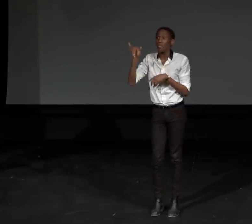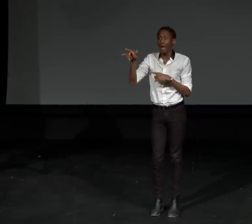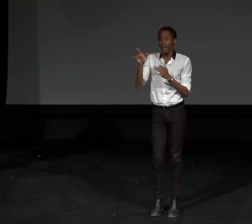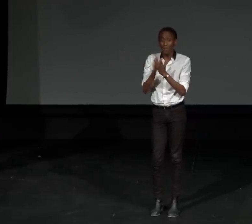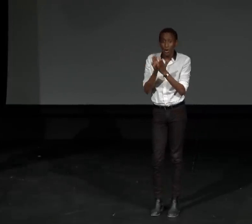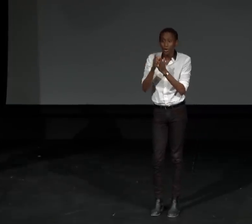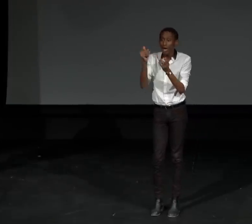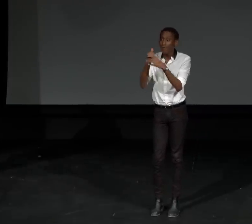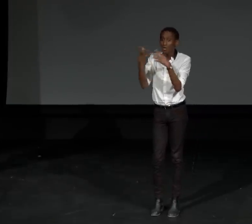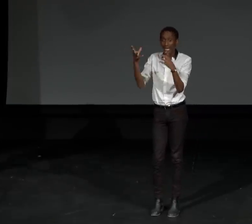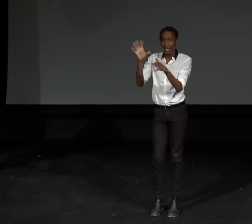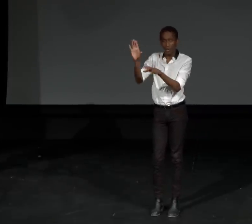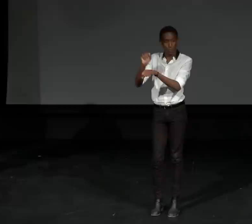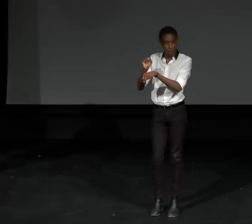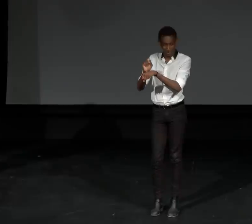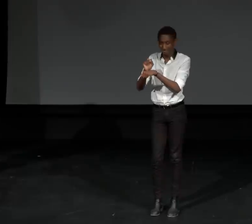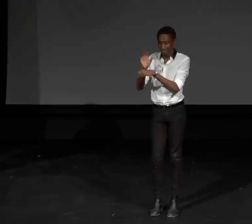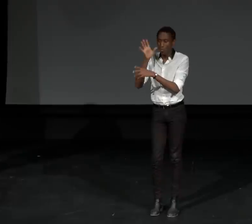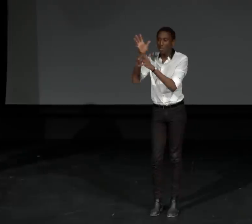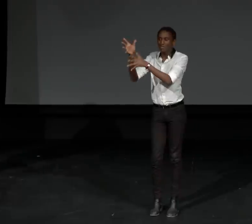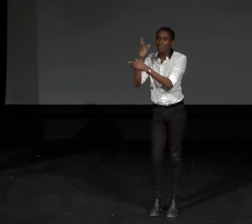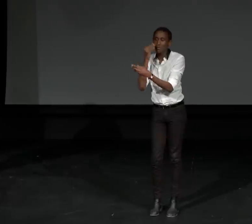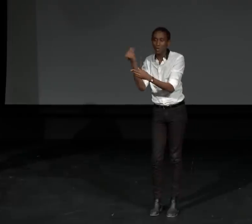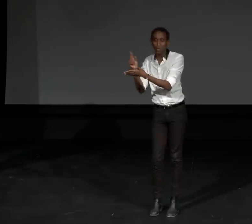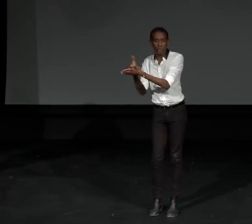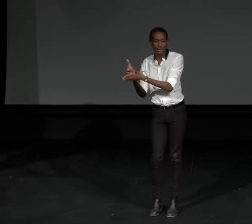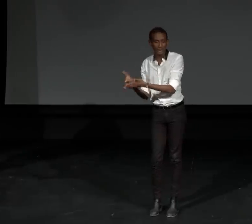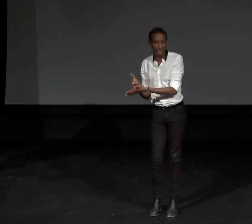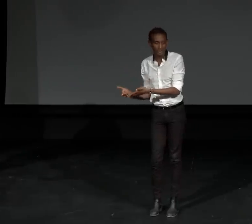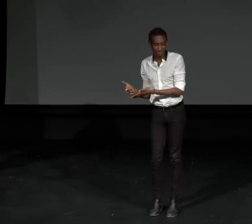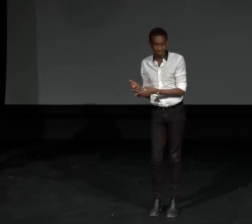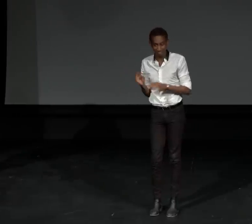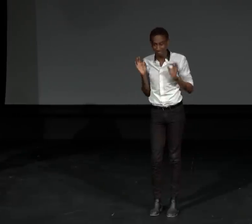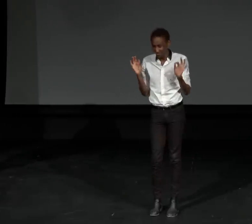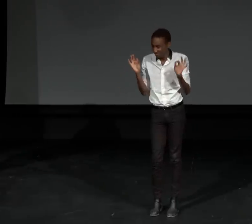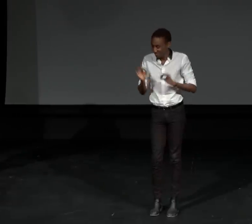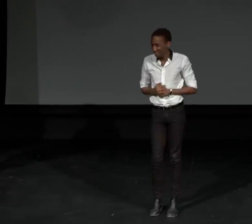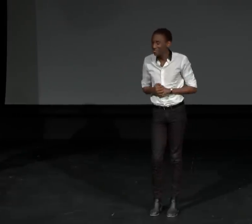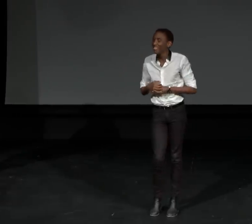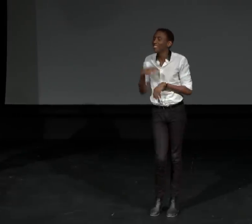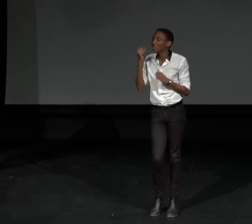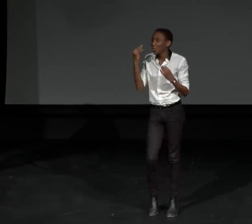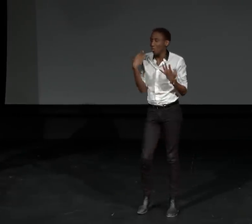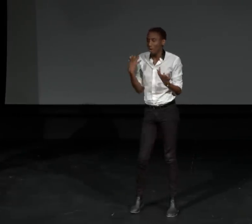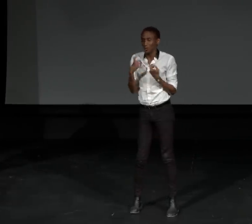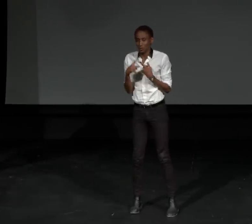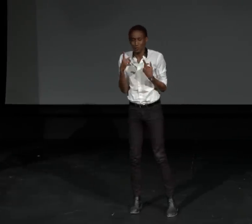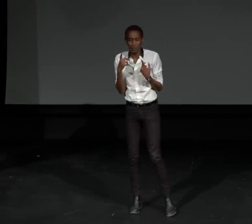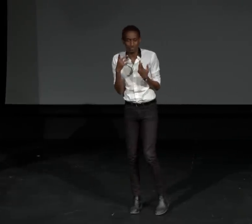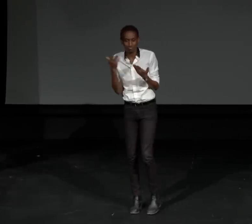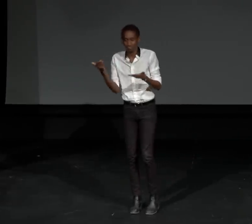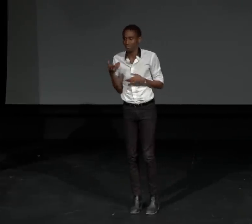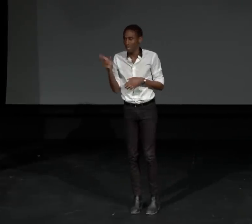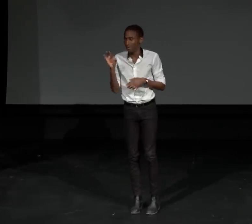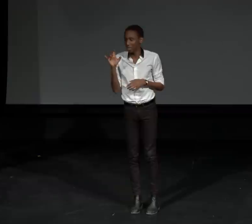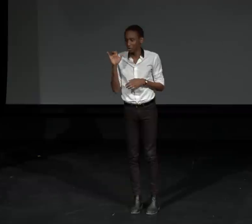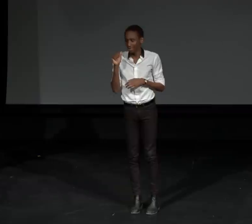for your perusal. That body of work will be left during the week and you can take a look at that.